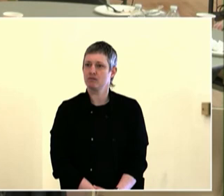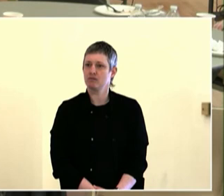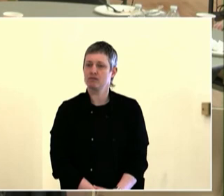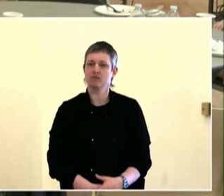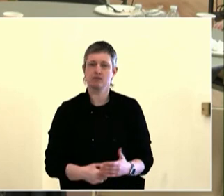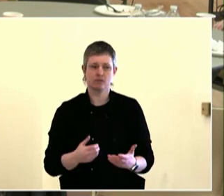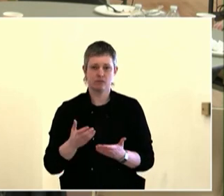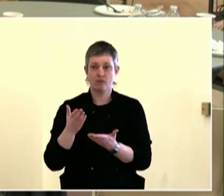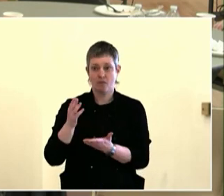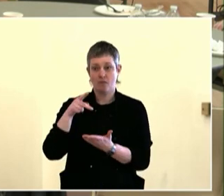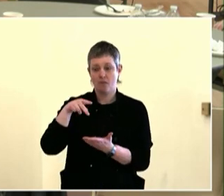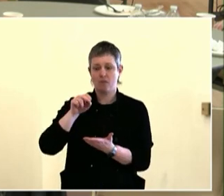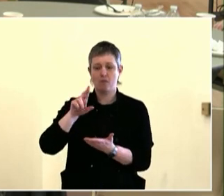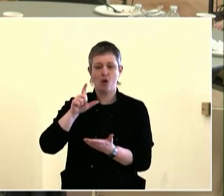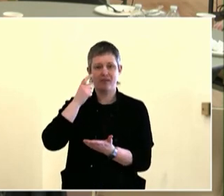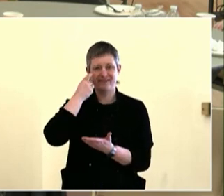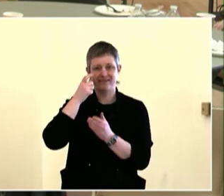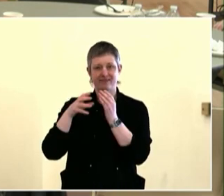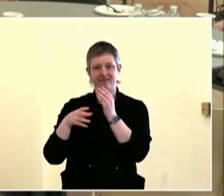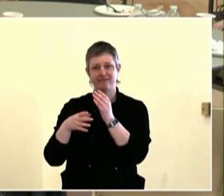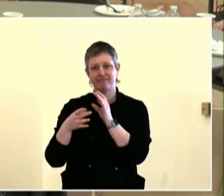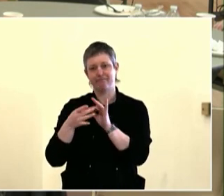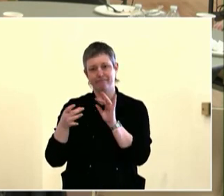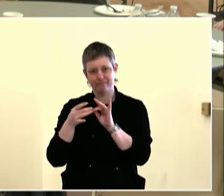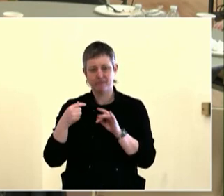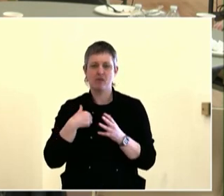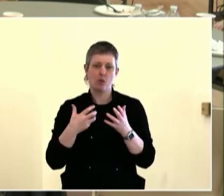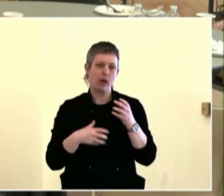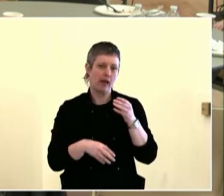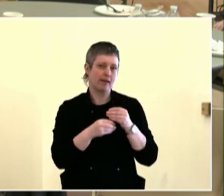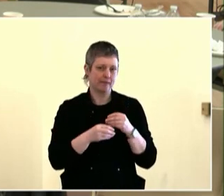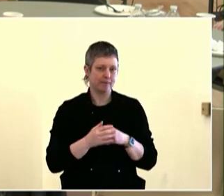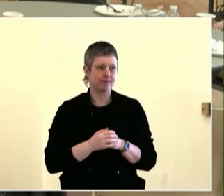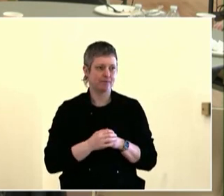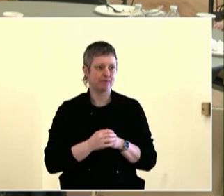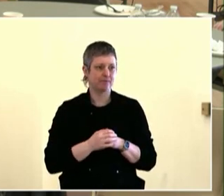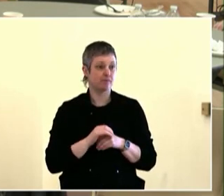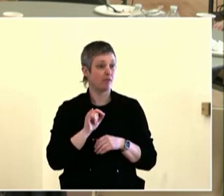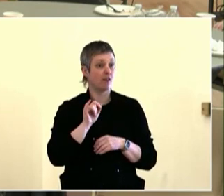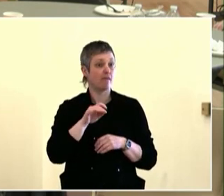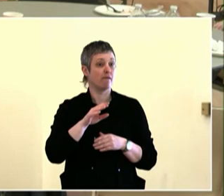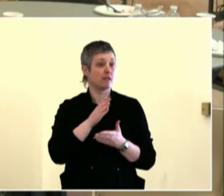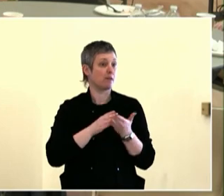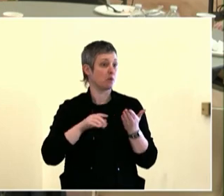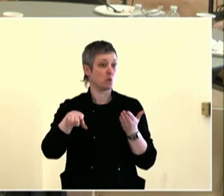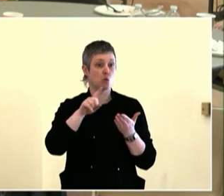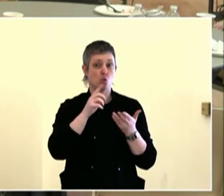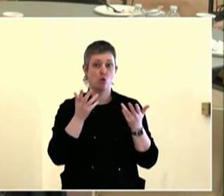issues. One other quick note that